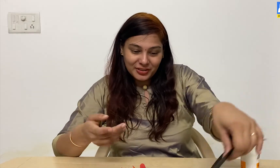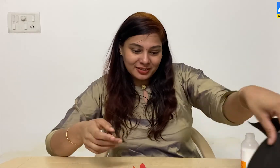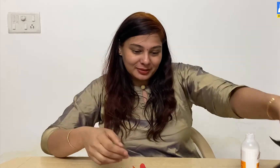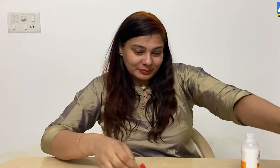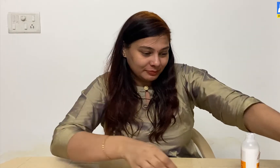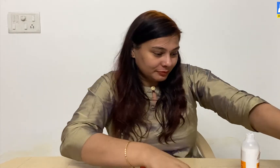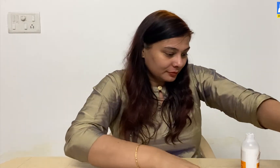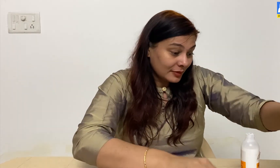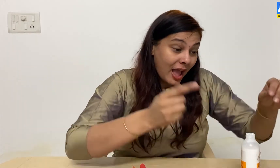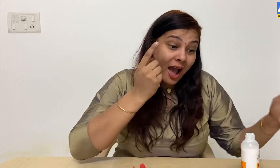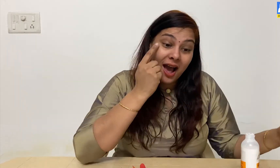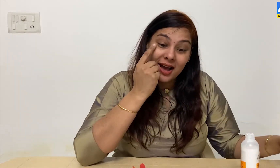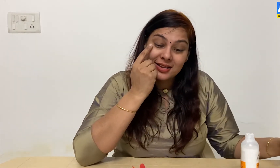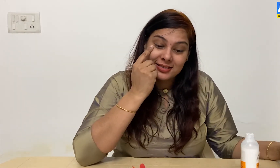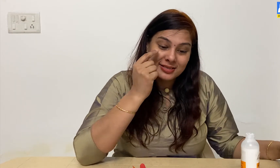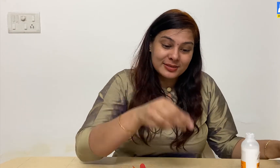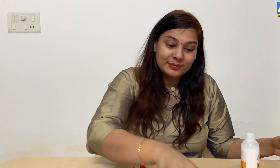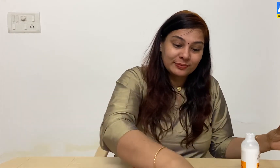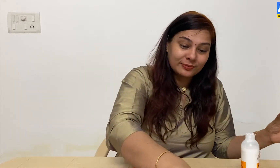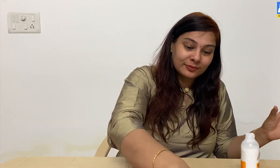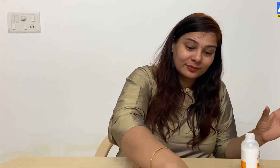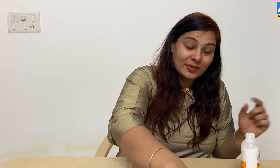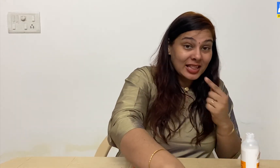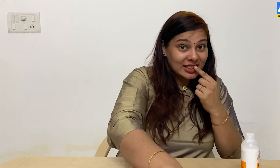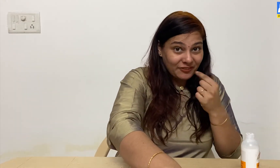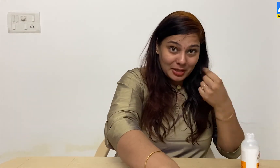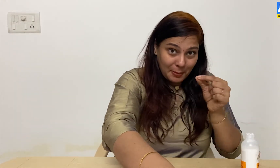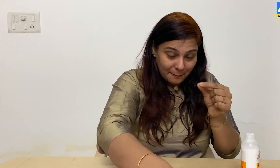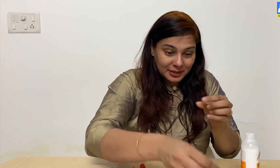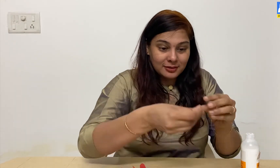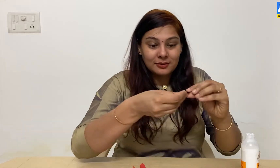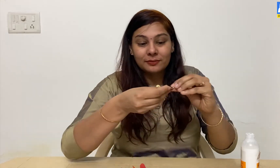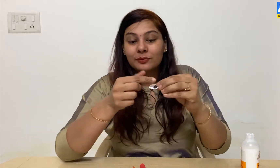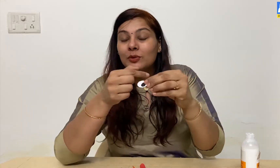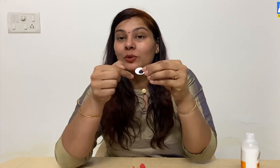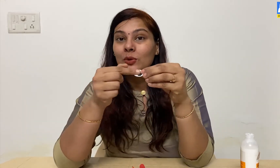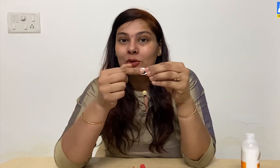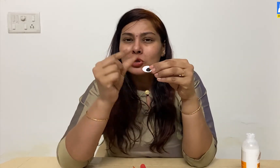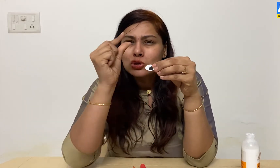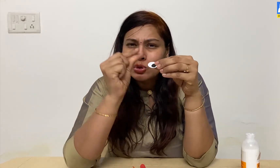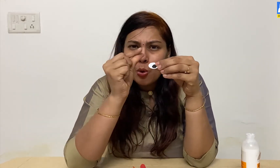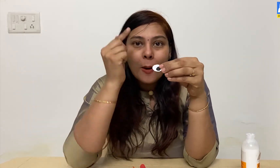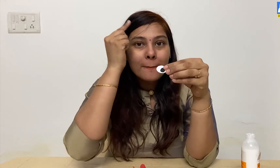After this, we'll make an eye for the fish. Take a white paper and cut it into a circle